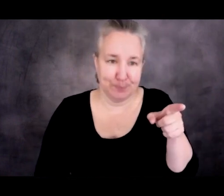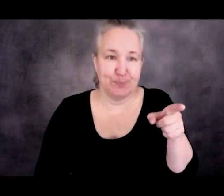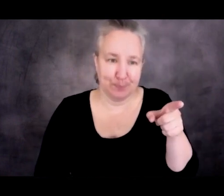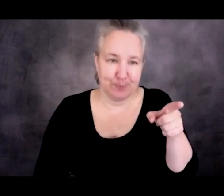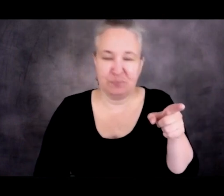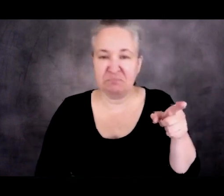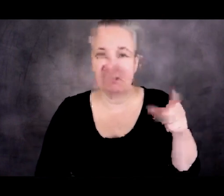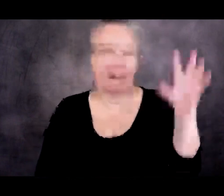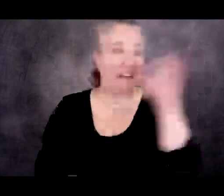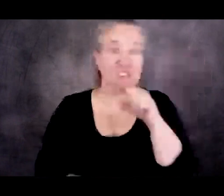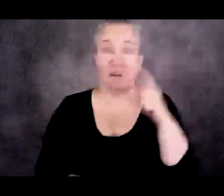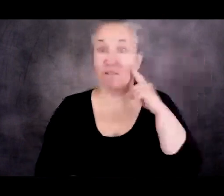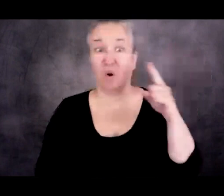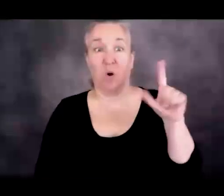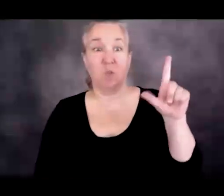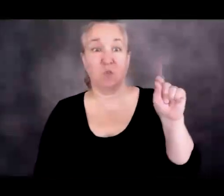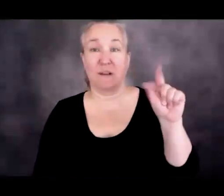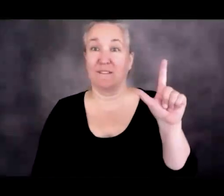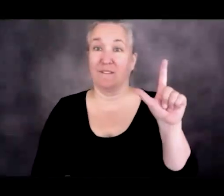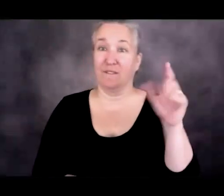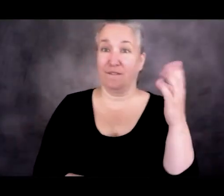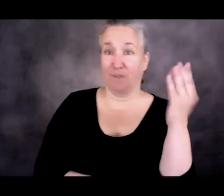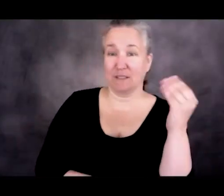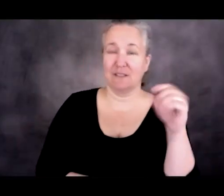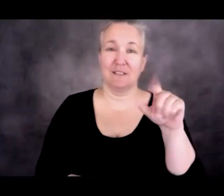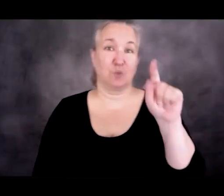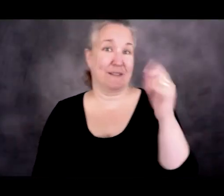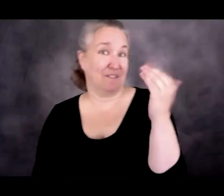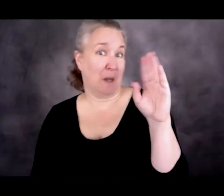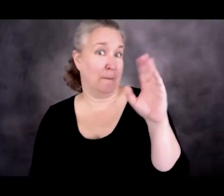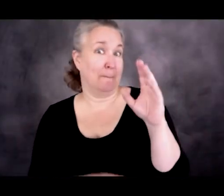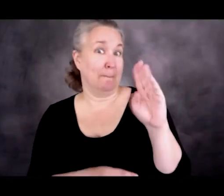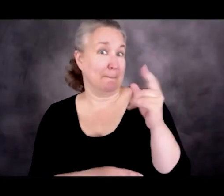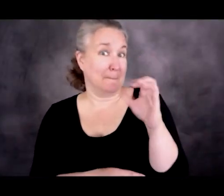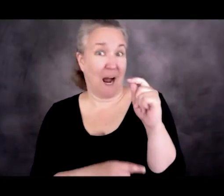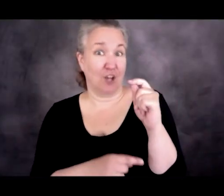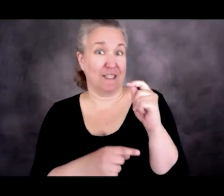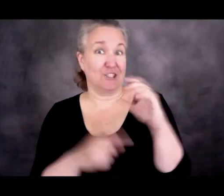of the 2014-2015 migrant crisis. Angela Merkel, again, saying there's